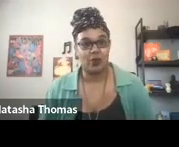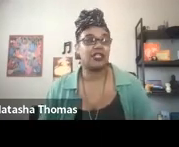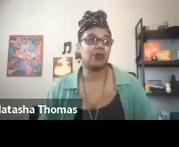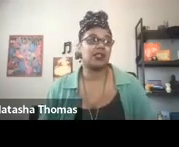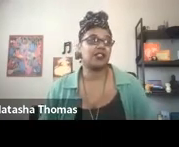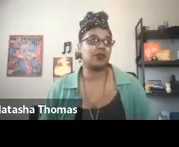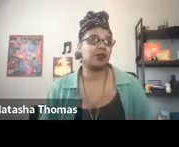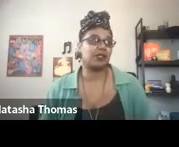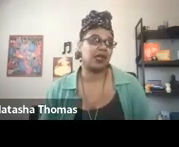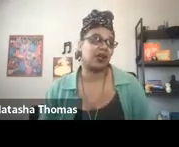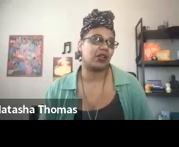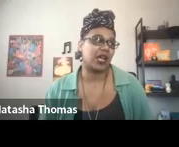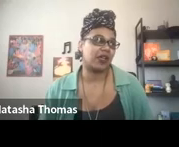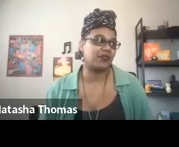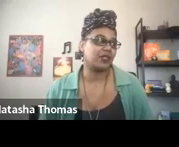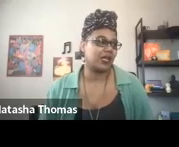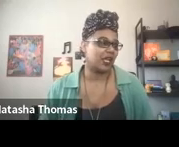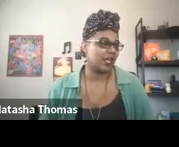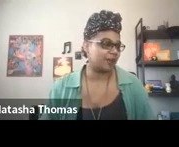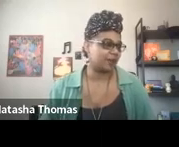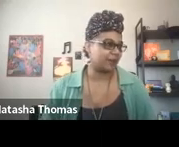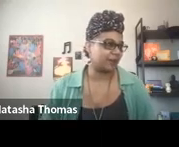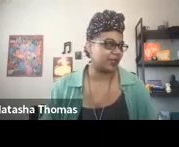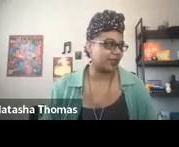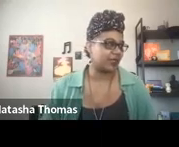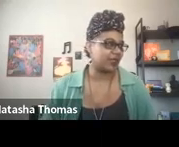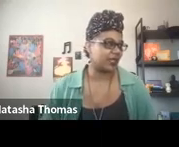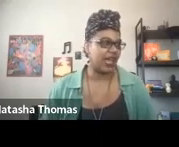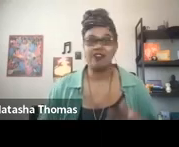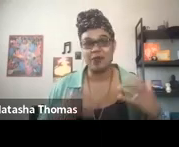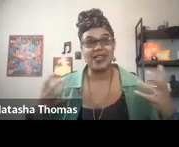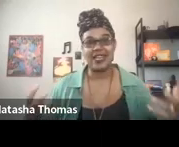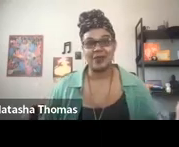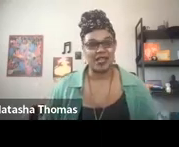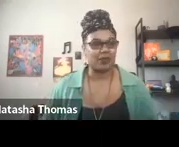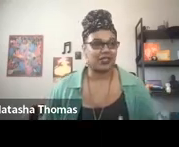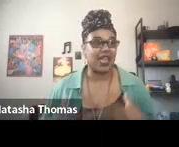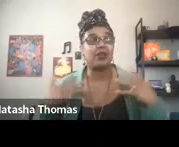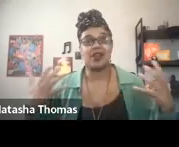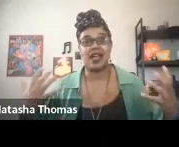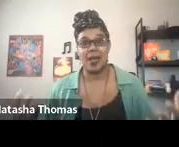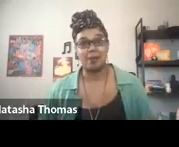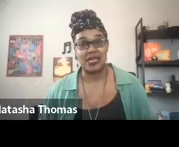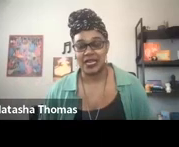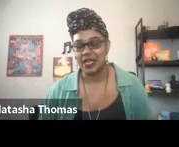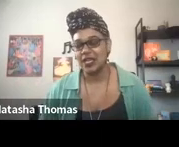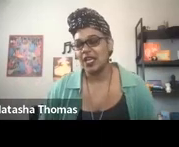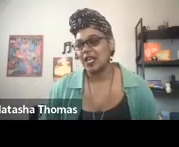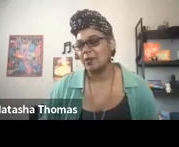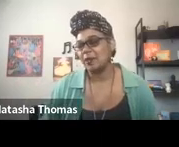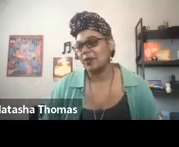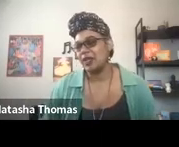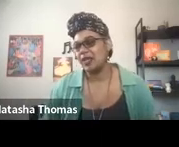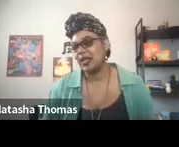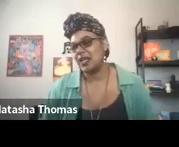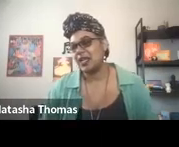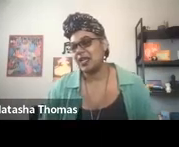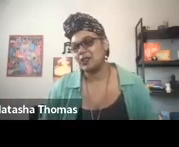We need spaces to be able to make our lives have meaning and be able to amplify that meaning